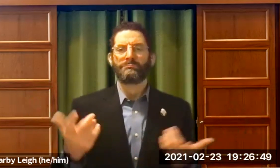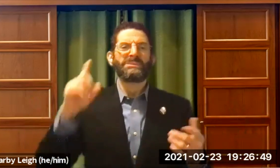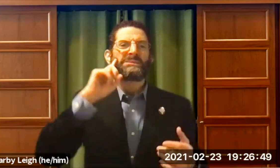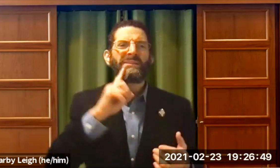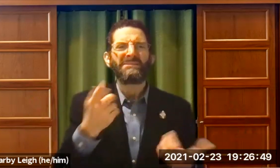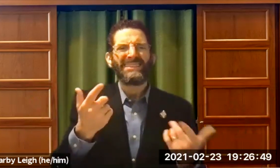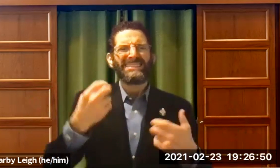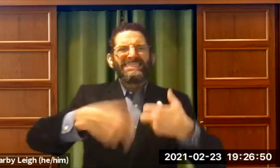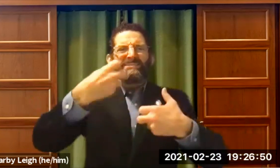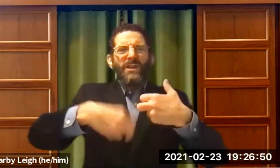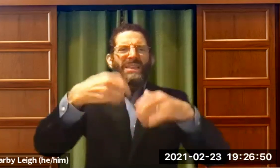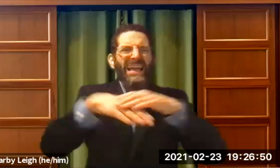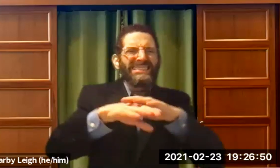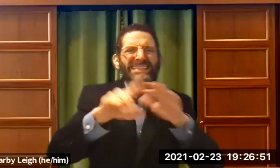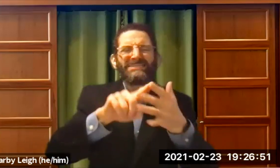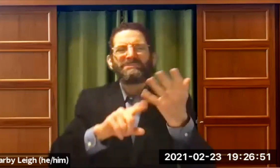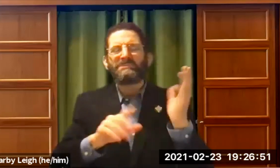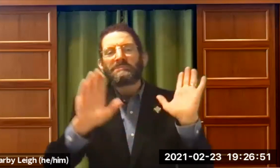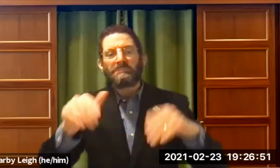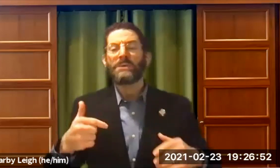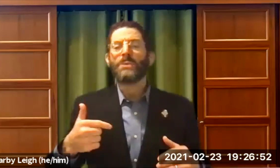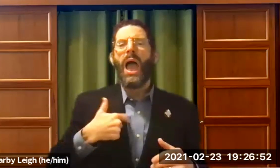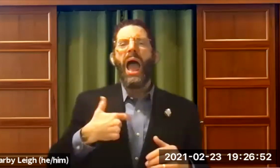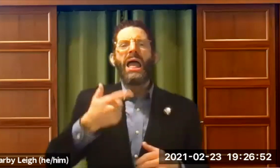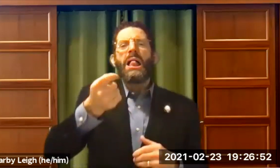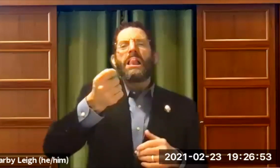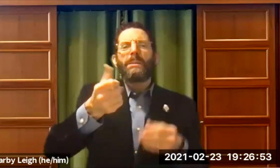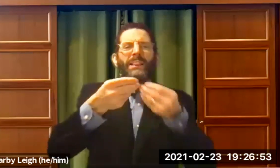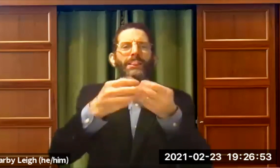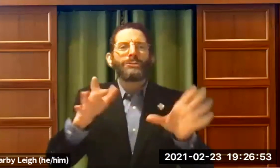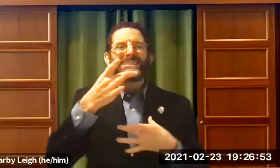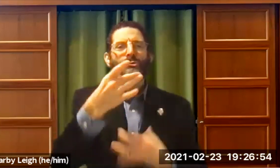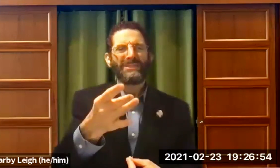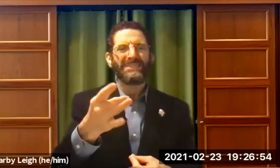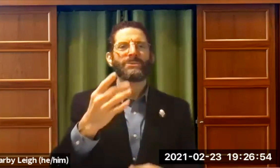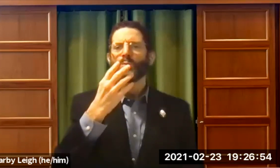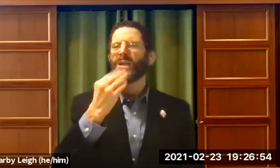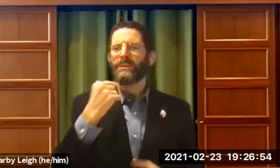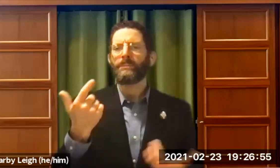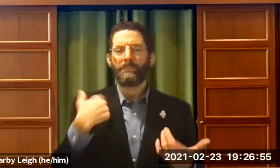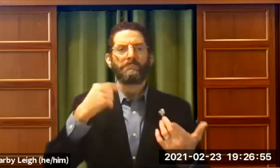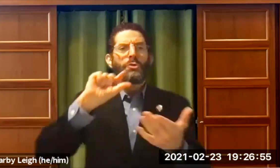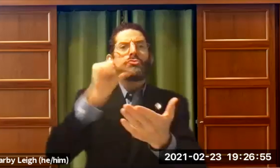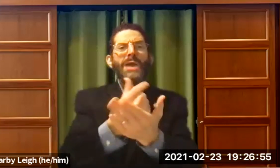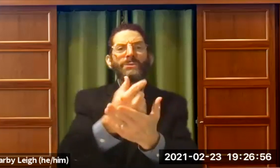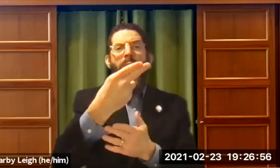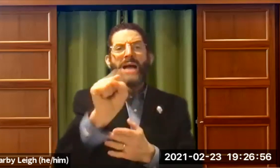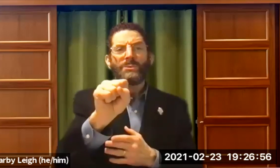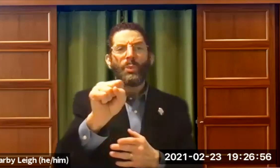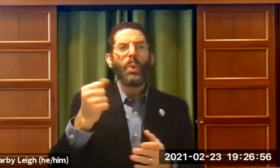Maybe my participation doesn't matter. Deaf people had such difficulty gaining access to the Jewish religion, and I kind of lost